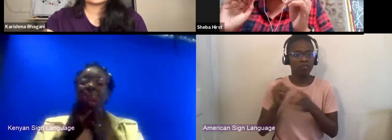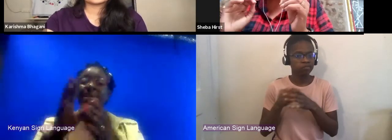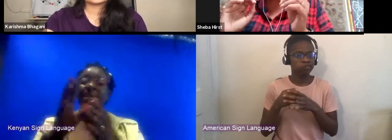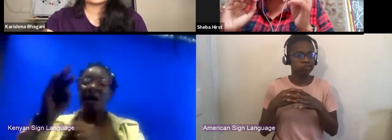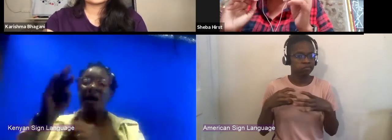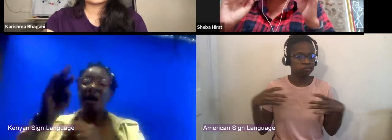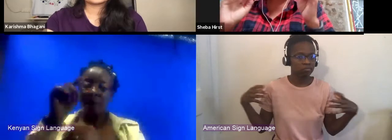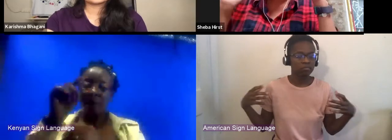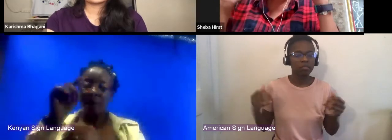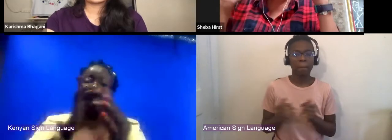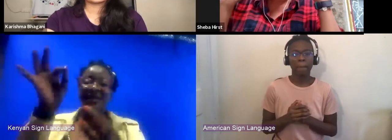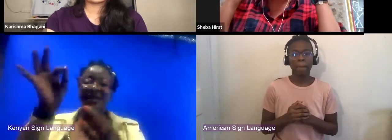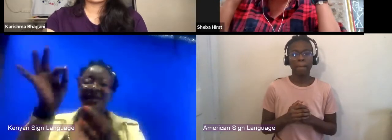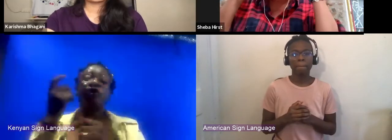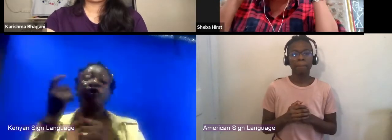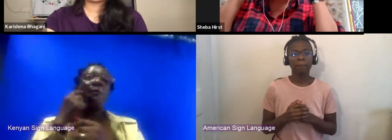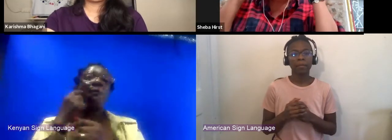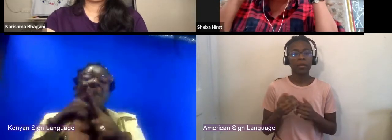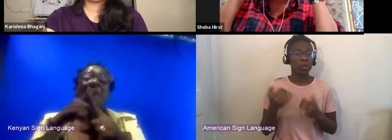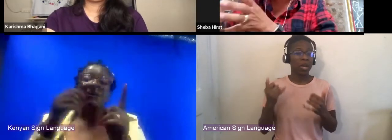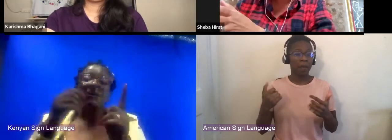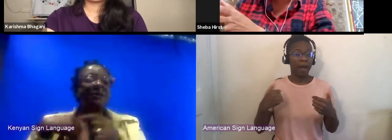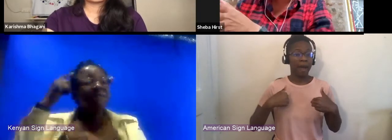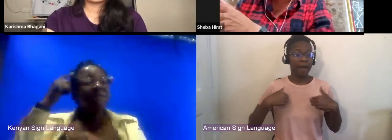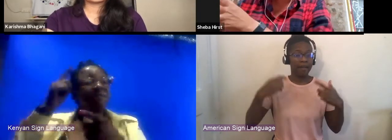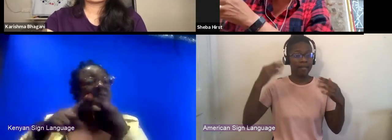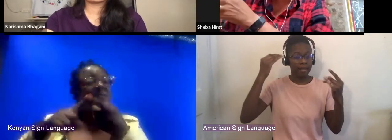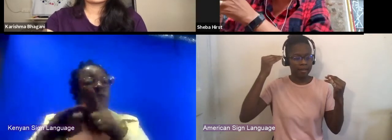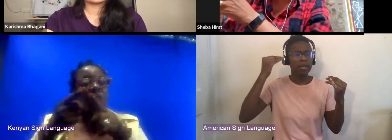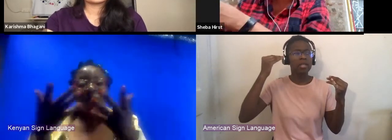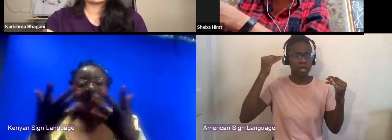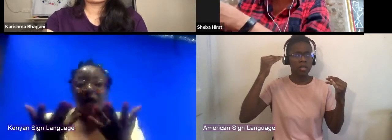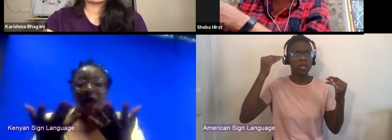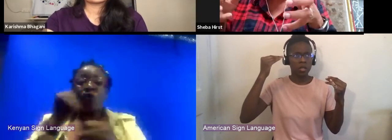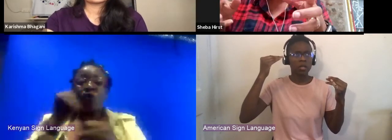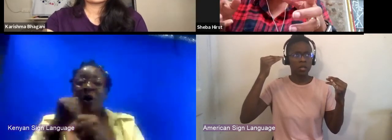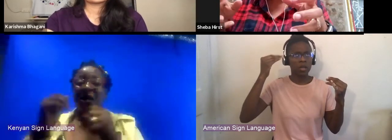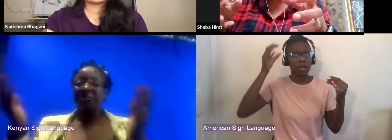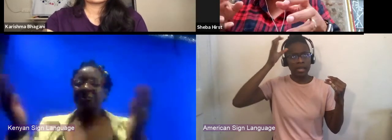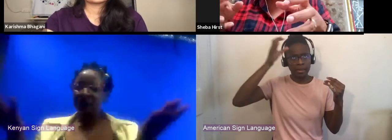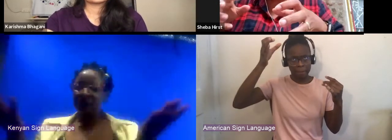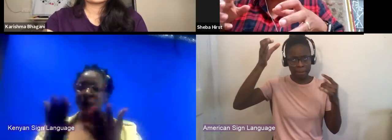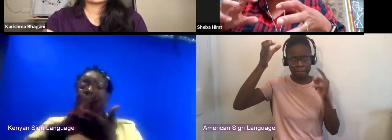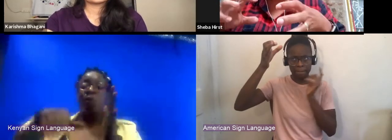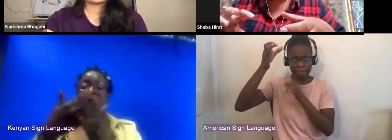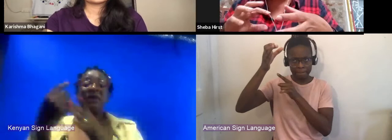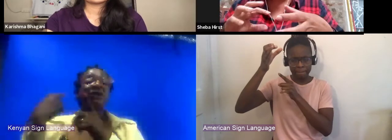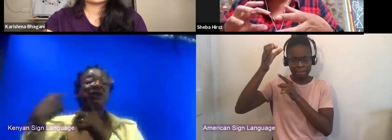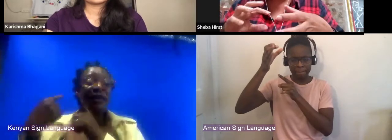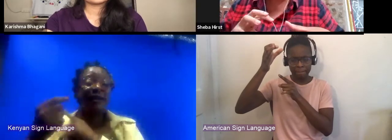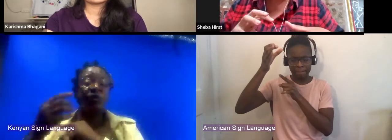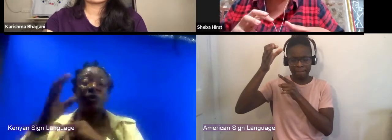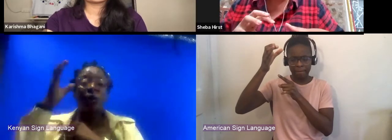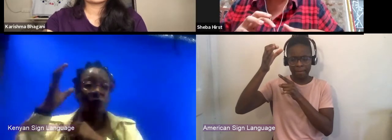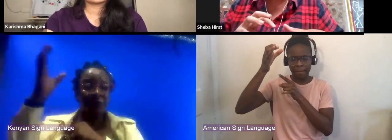how do I bring this whole experience that I'm having around this concept to creating theater productions that are designed